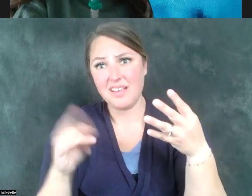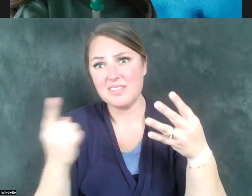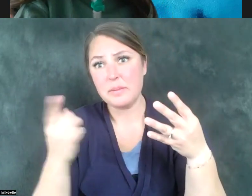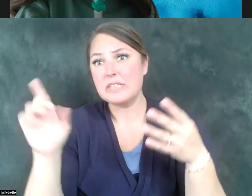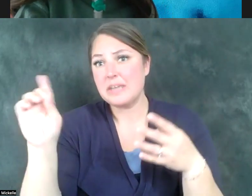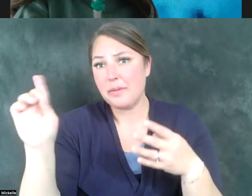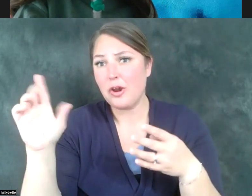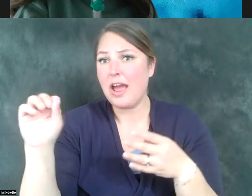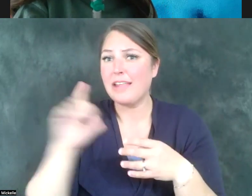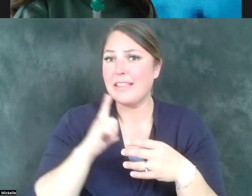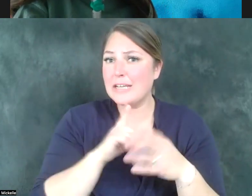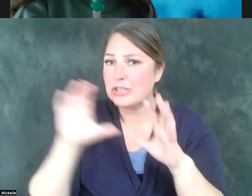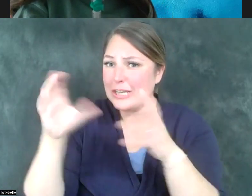worked on for a long time.